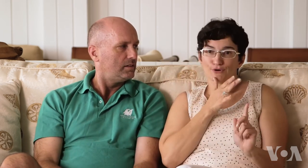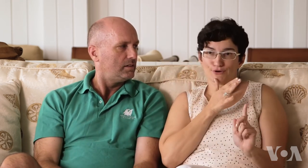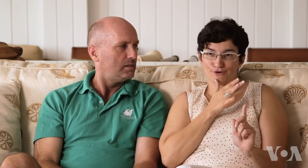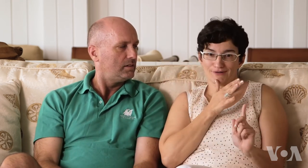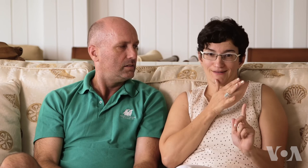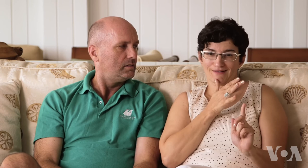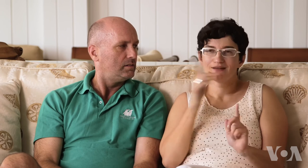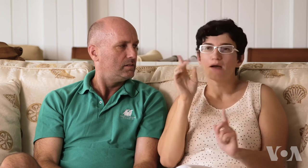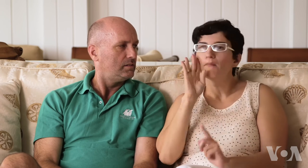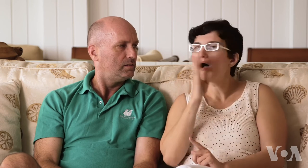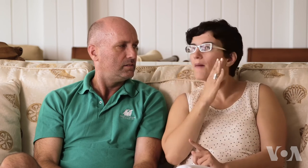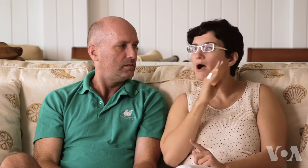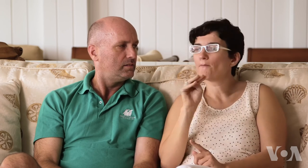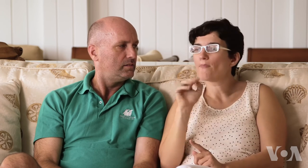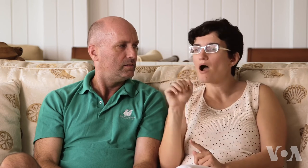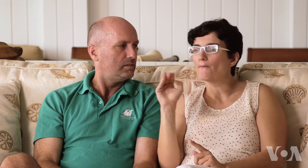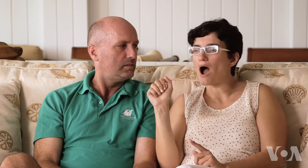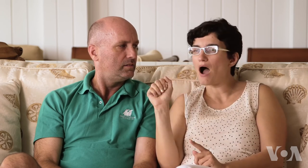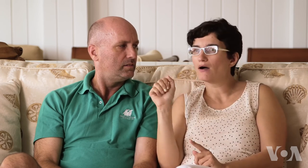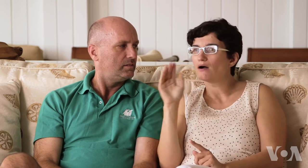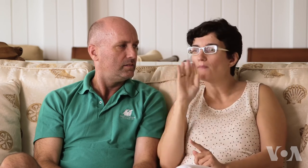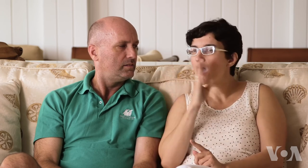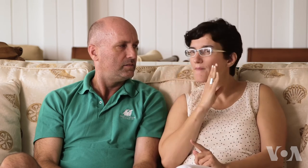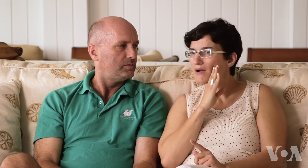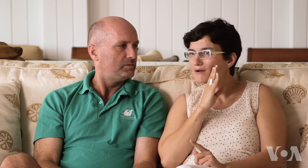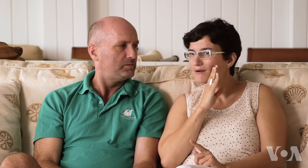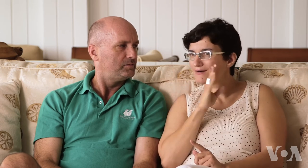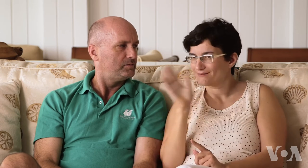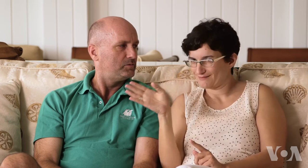“Mother” in ASL and “mama” in Russian.